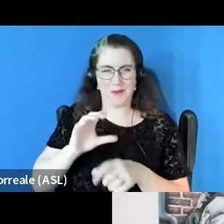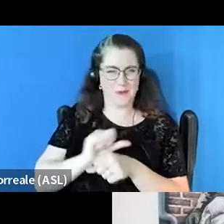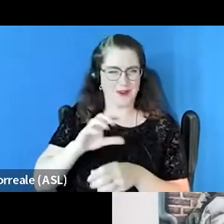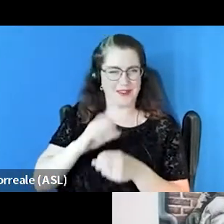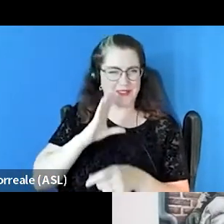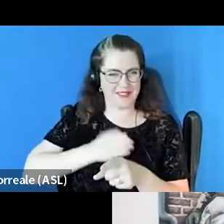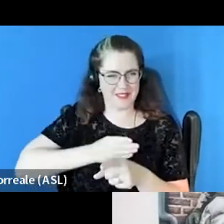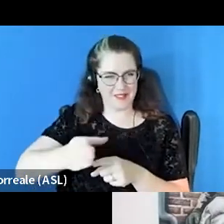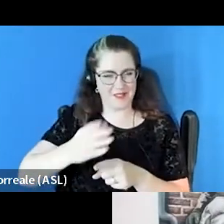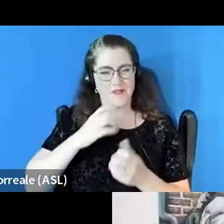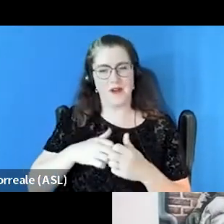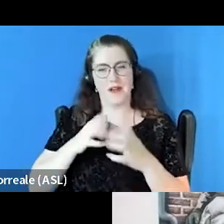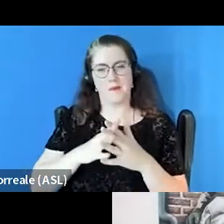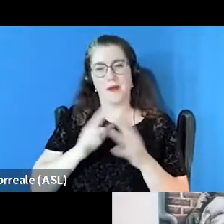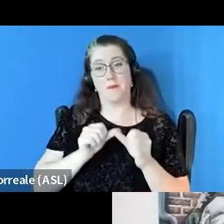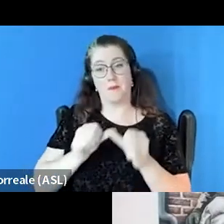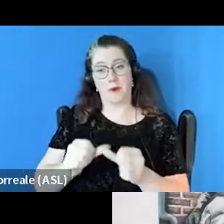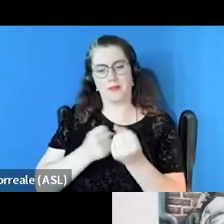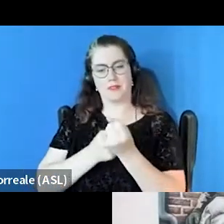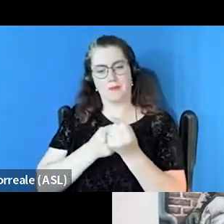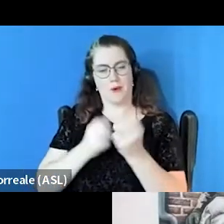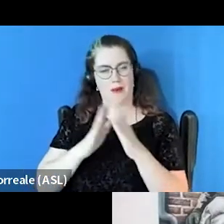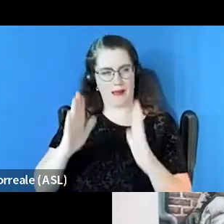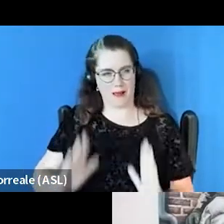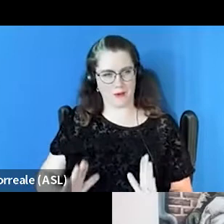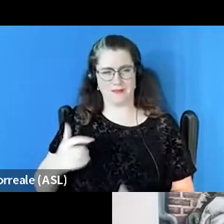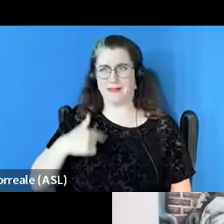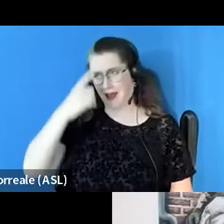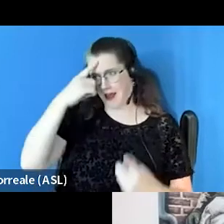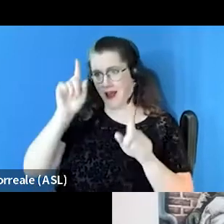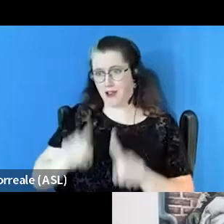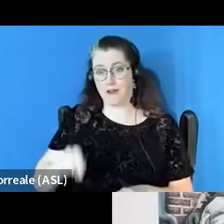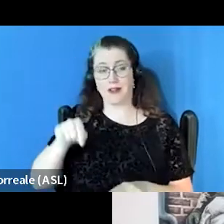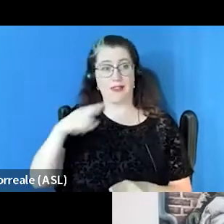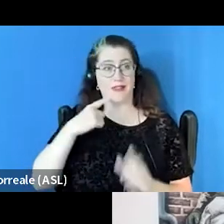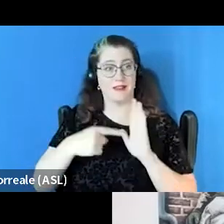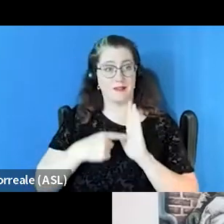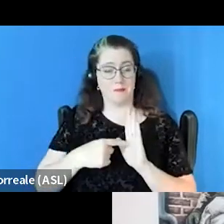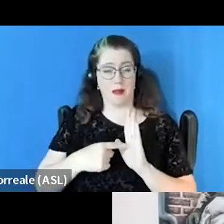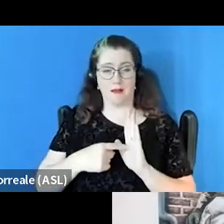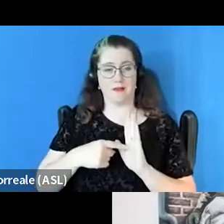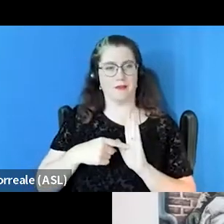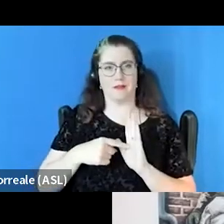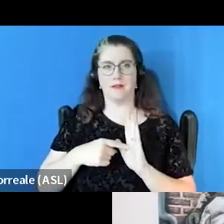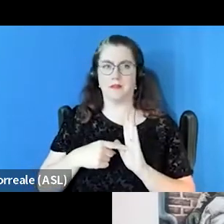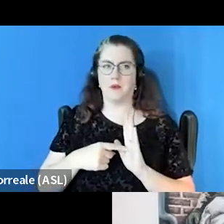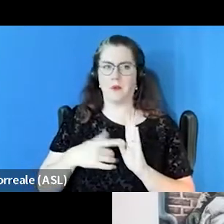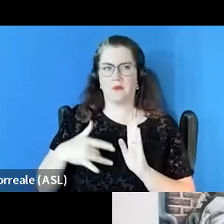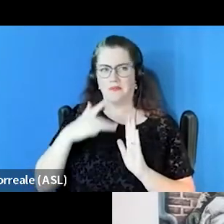permanent supported housing. 'Cause I agree, this is a model, Donald, that has felt under attack and just wanna highlight